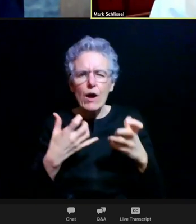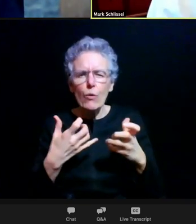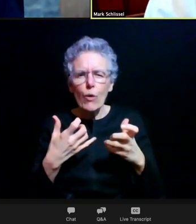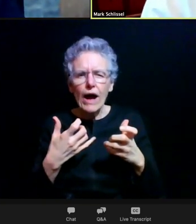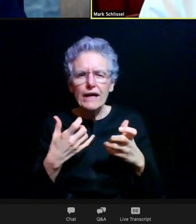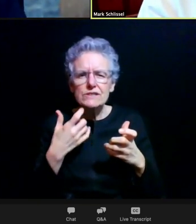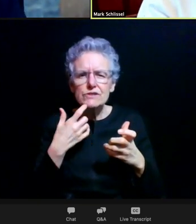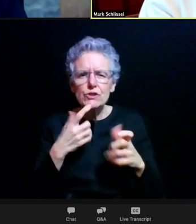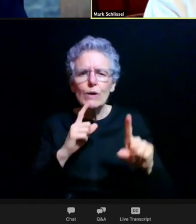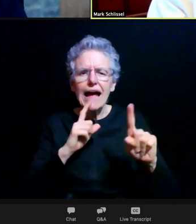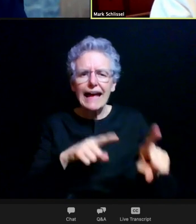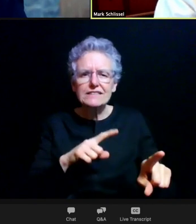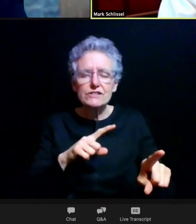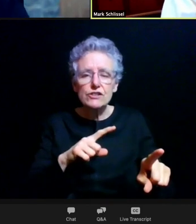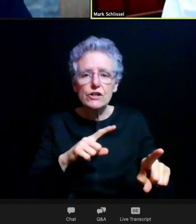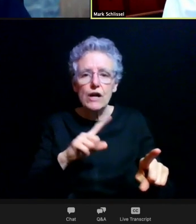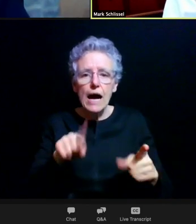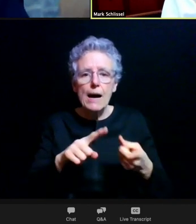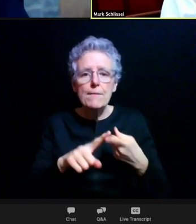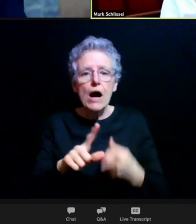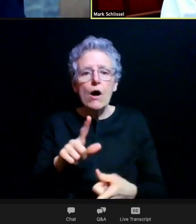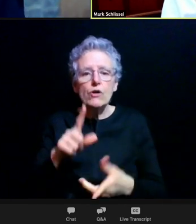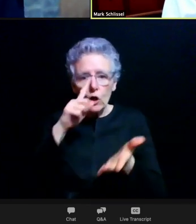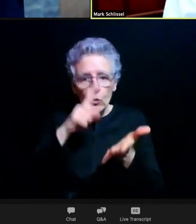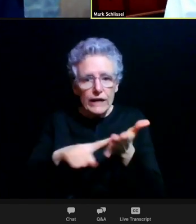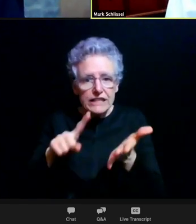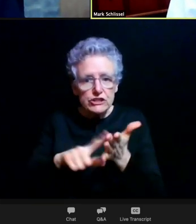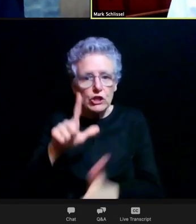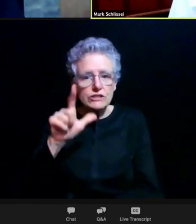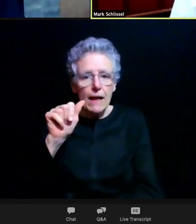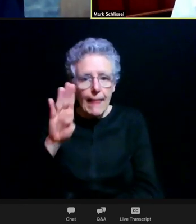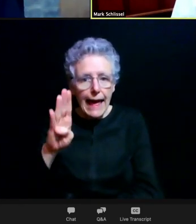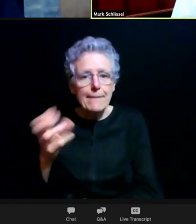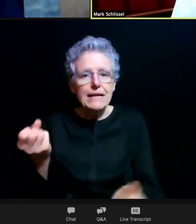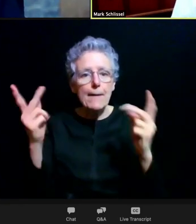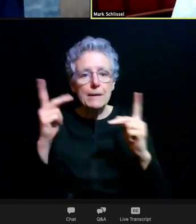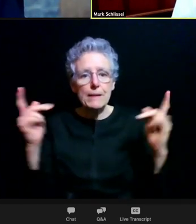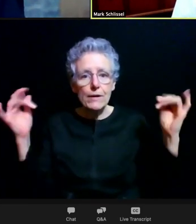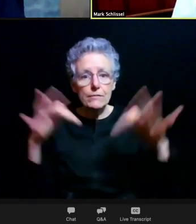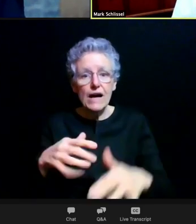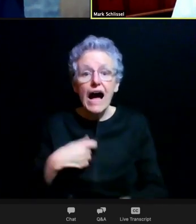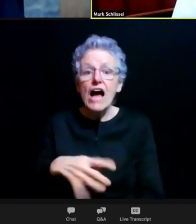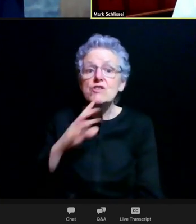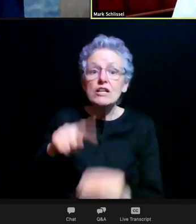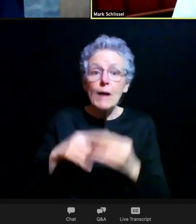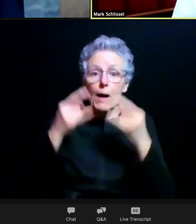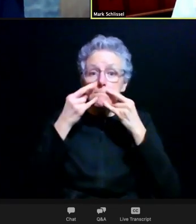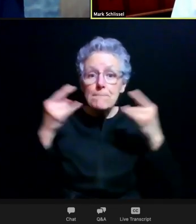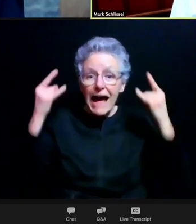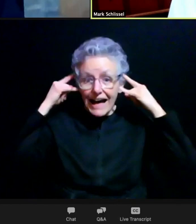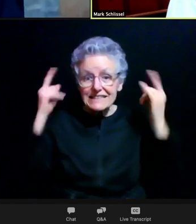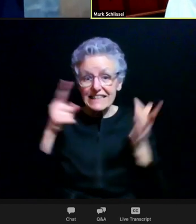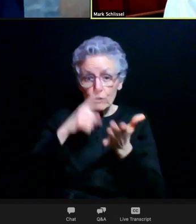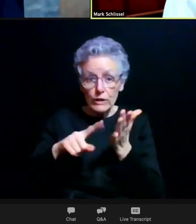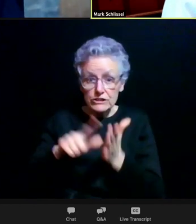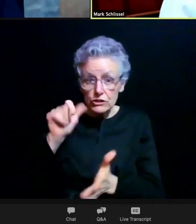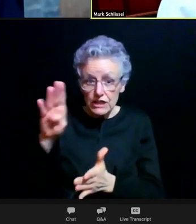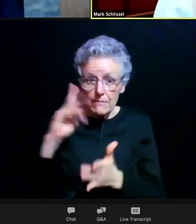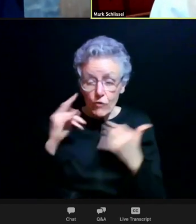and that question about research labs and density. I spoke about mask research labs for now. The question was whether we can go down